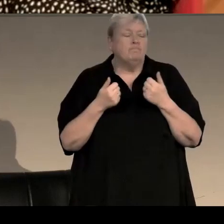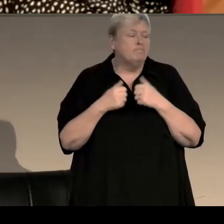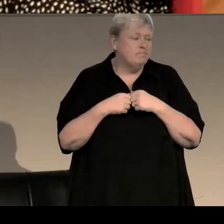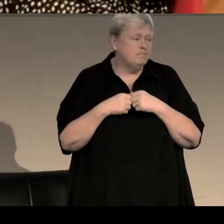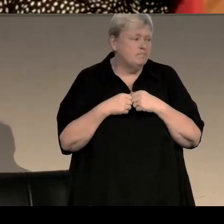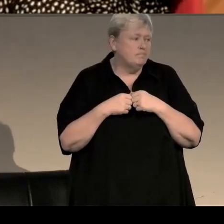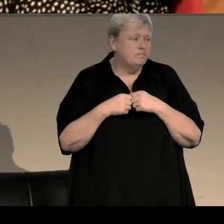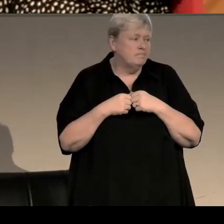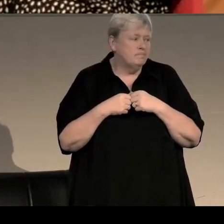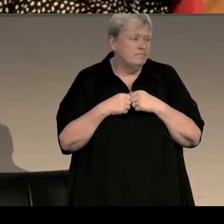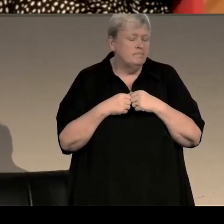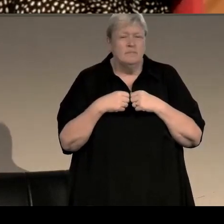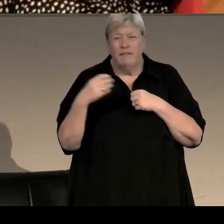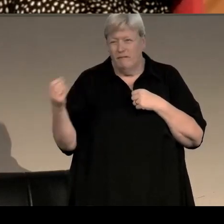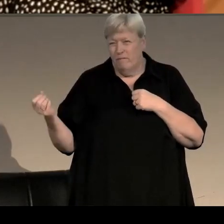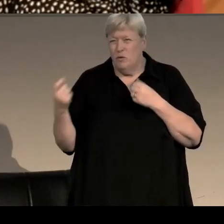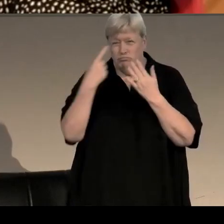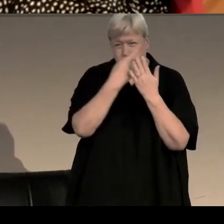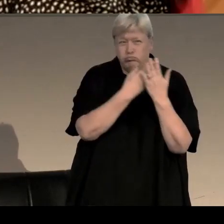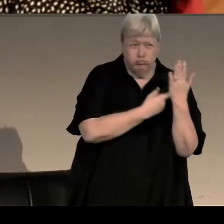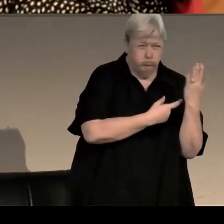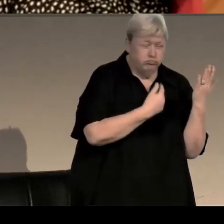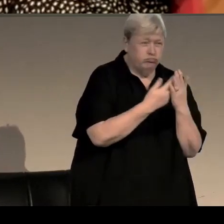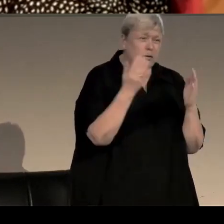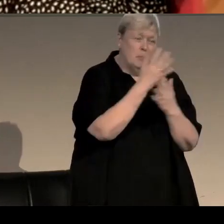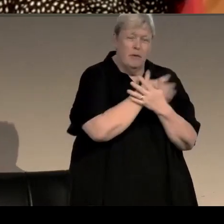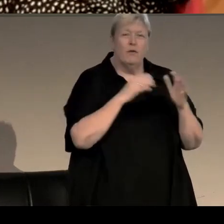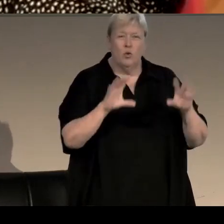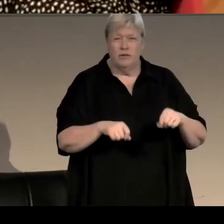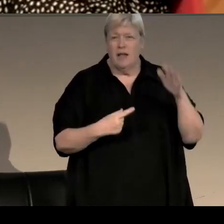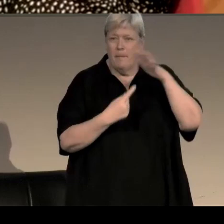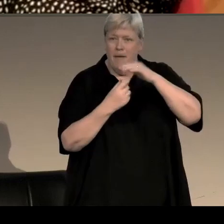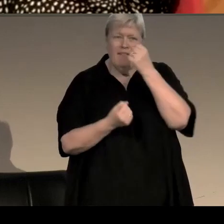I'm just going to make a few housekeeping announcements before we get into kind of the main event for the evening.